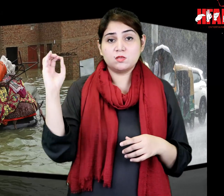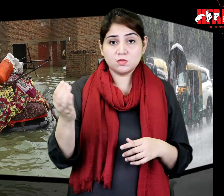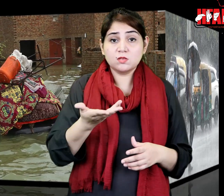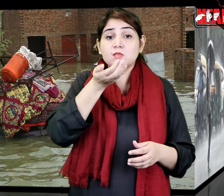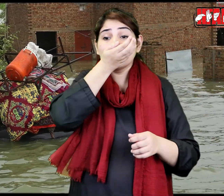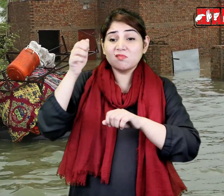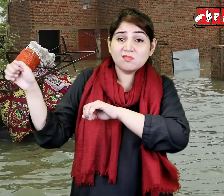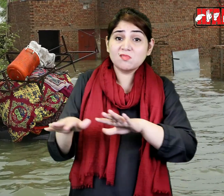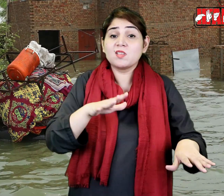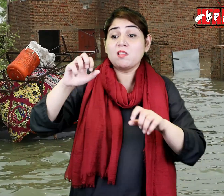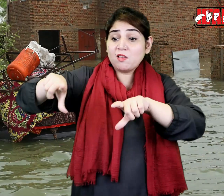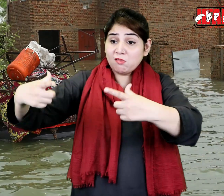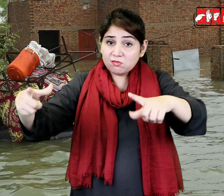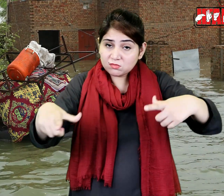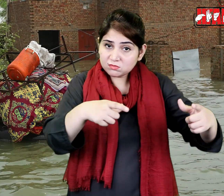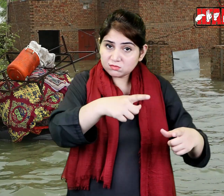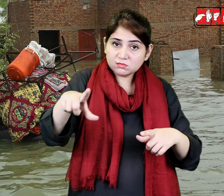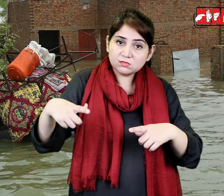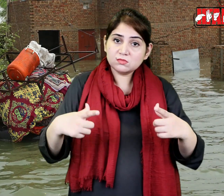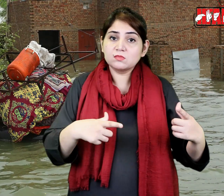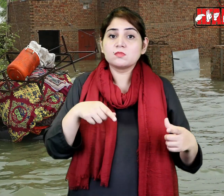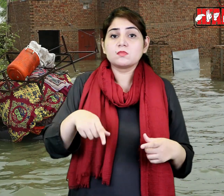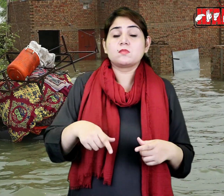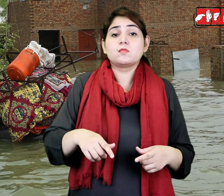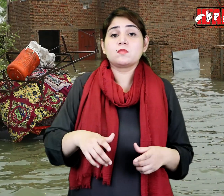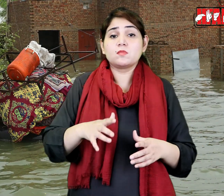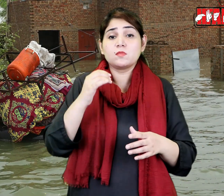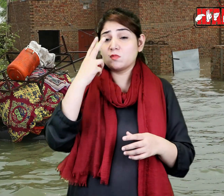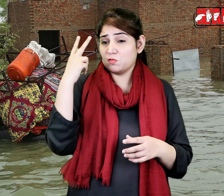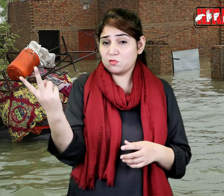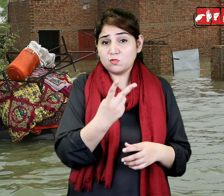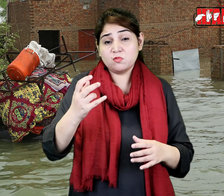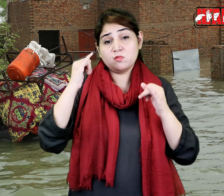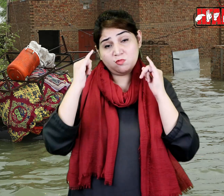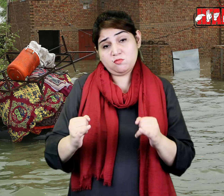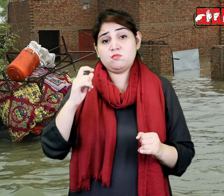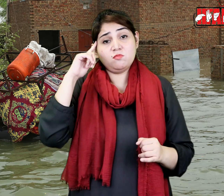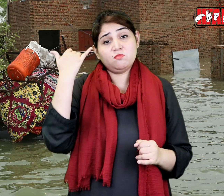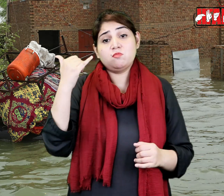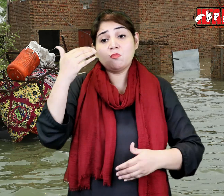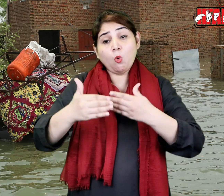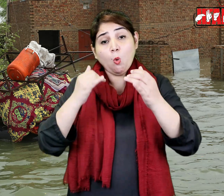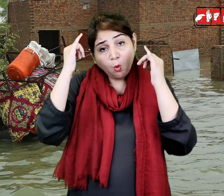Due to this, the situation in the flood-affected areas is likely to worsen.